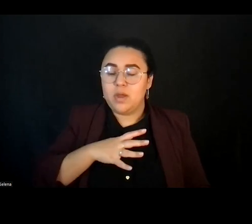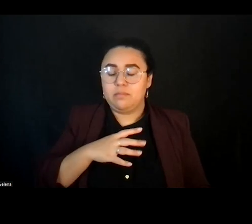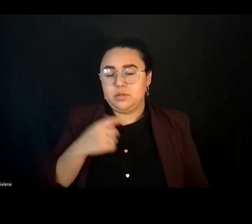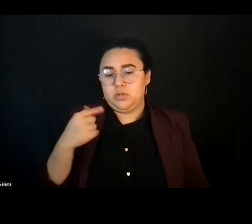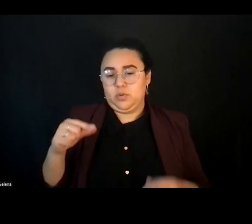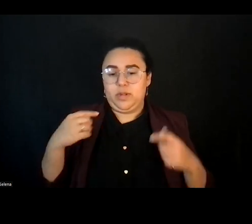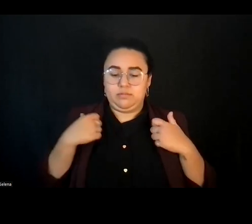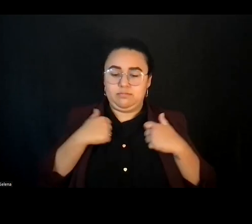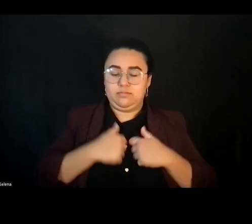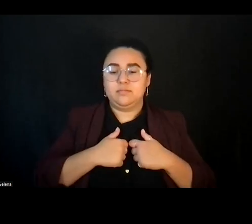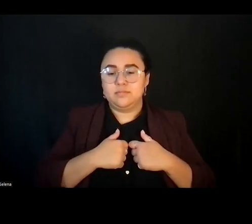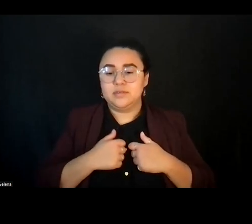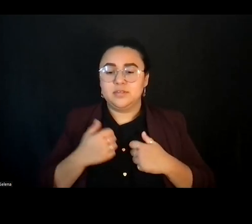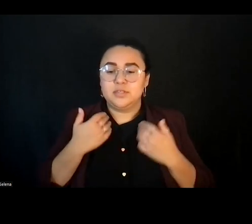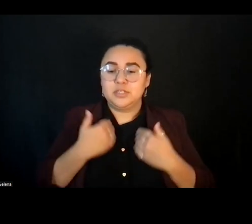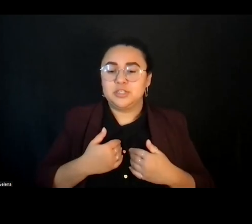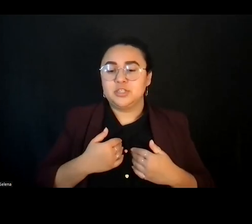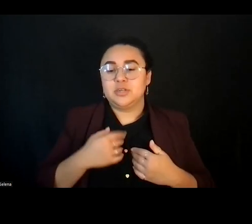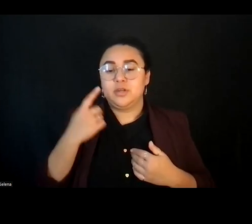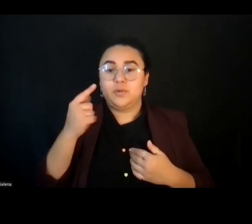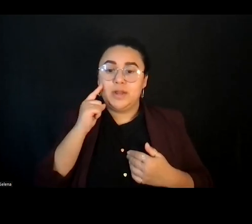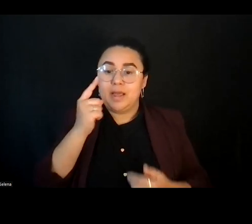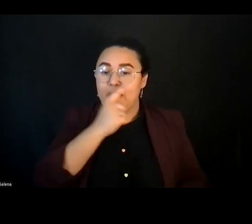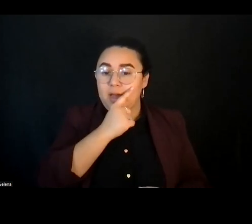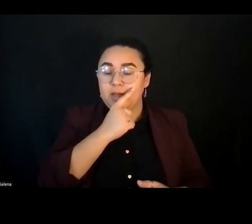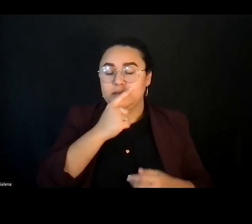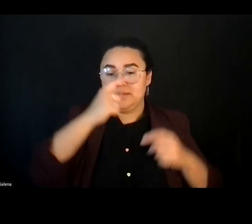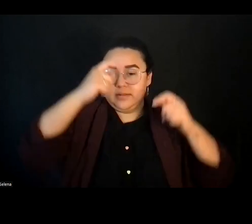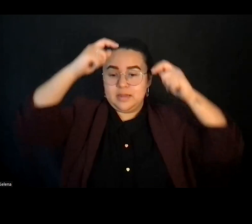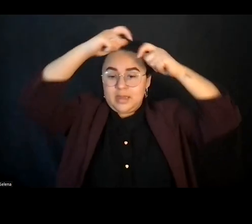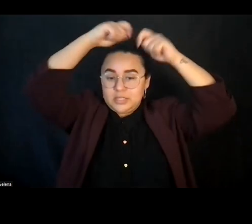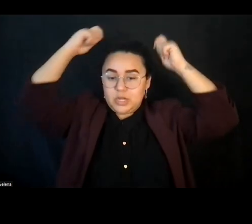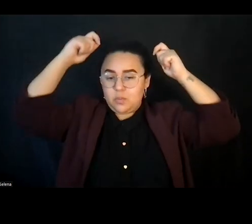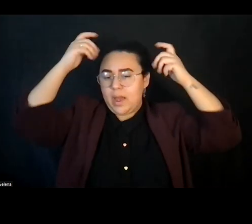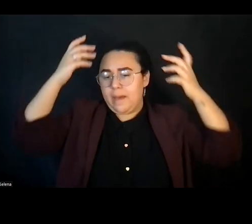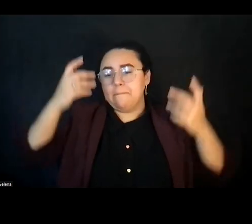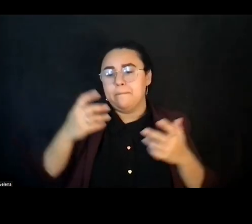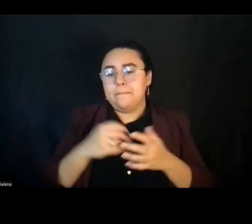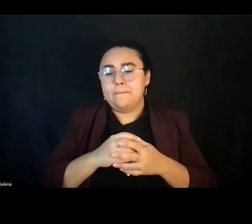Green shirt, green eyes that a green head wrap turban thing going on. And I'm so happy to be with you.